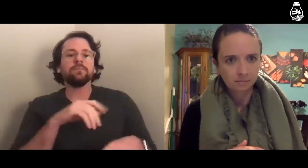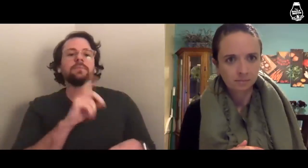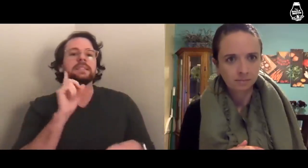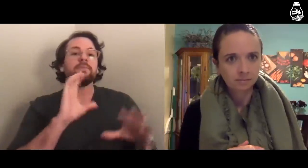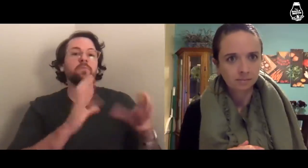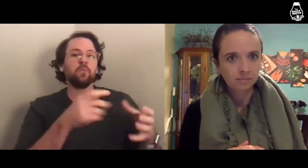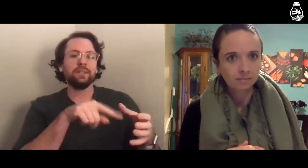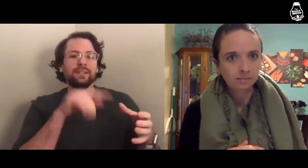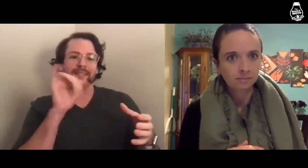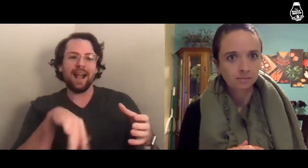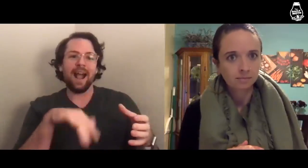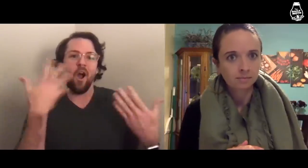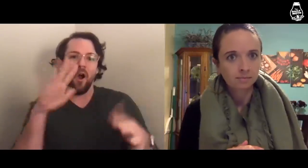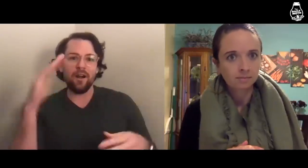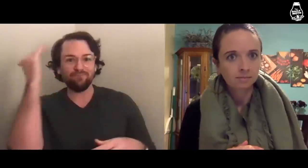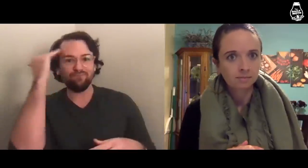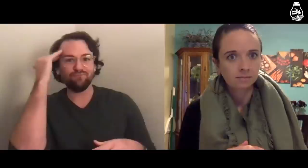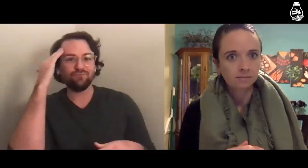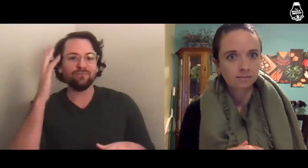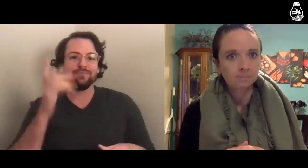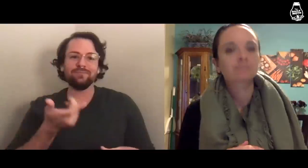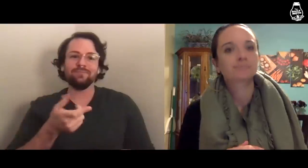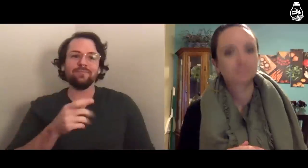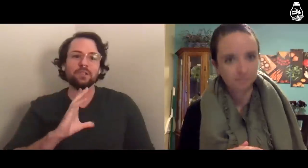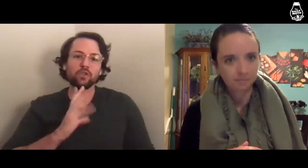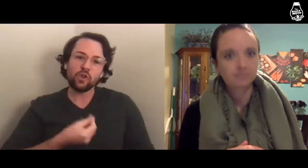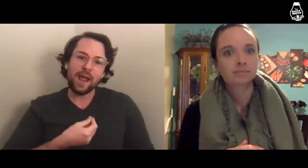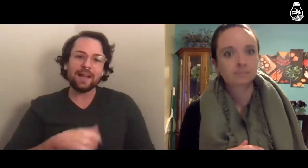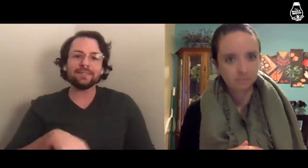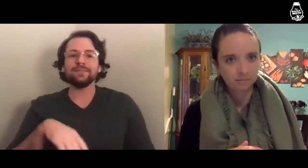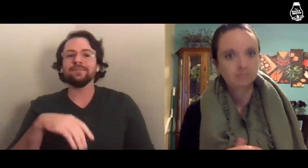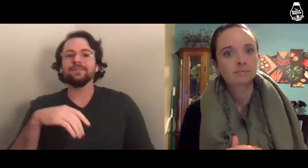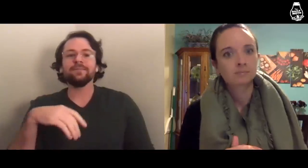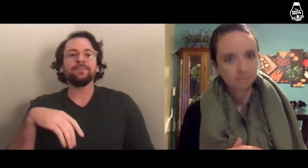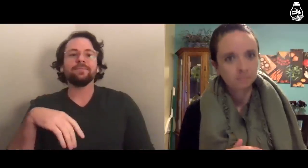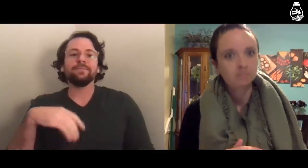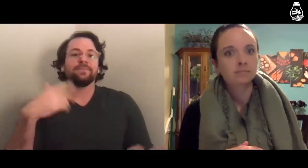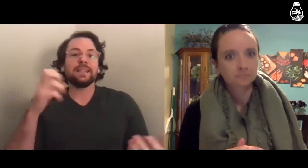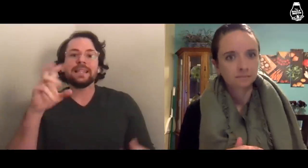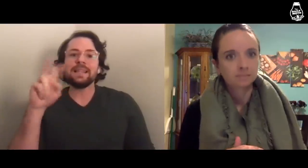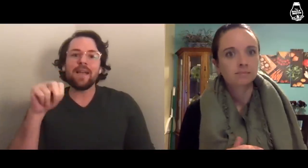There is a Deaf group that is already aware of trans and even